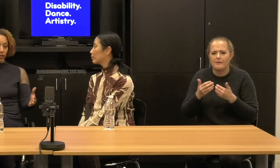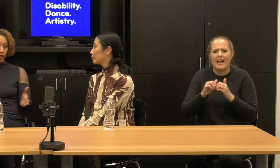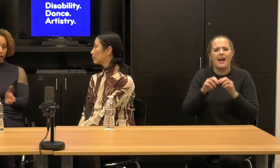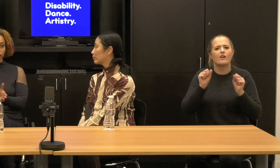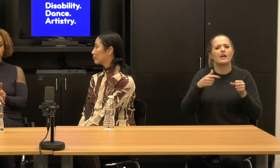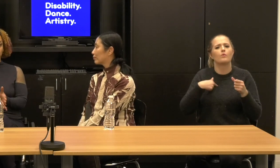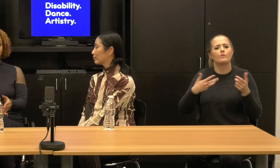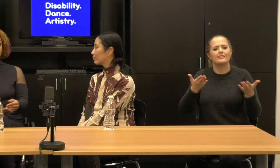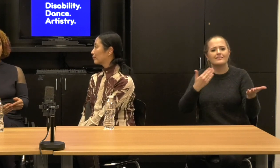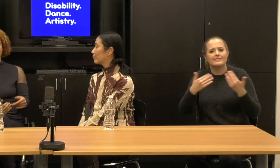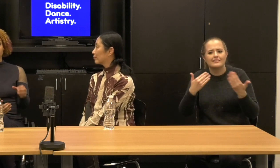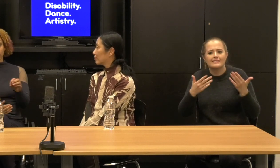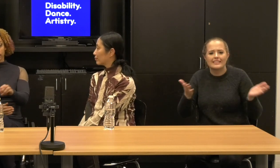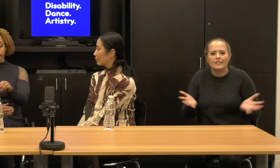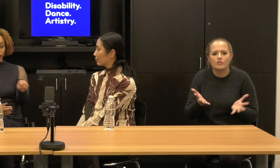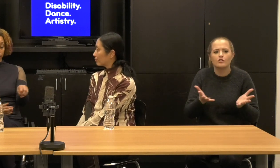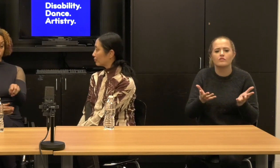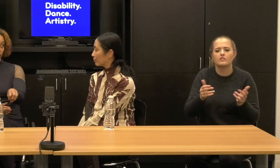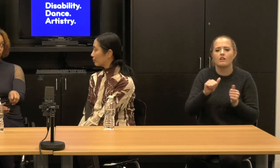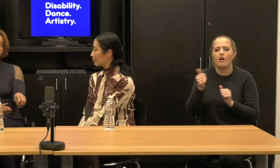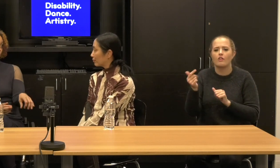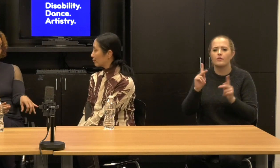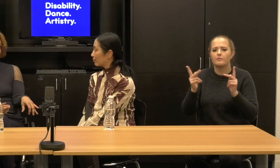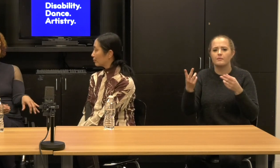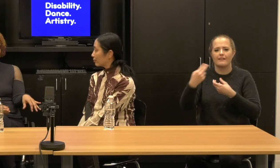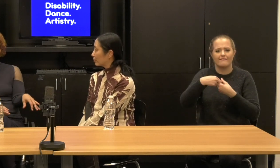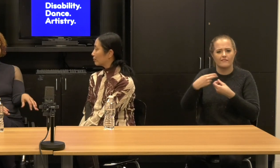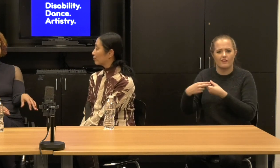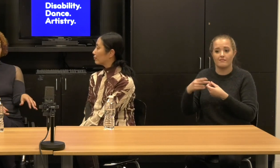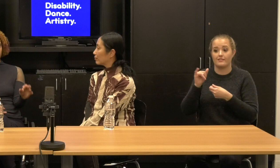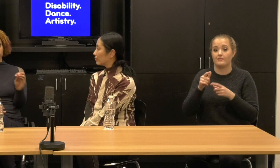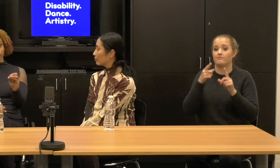encouraged because it is, this is the way that we diversify the field because it's,